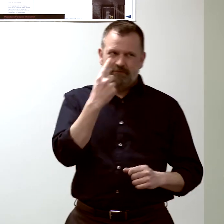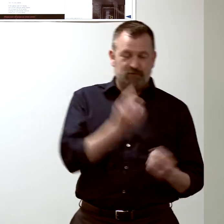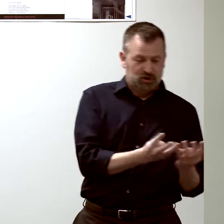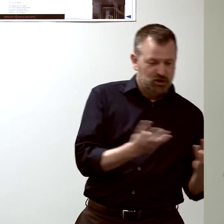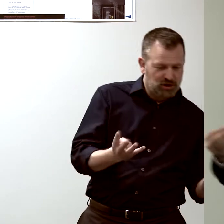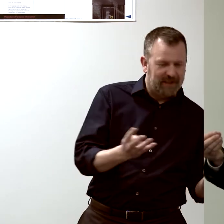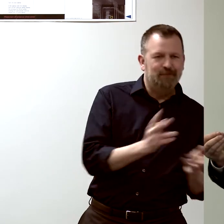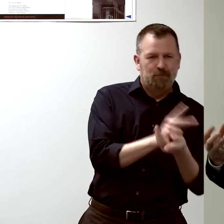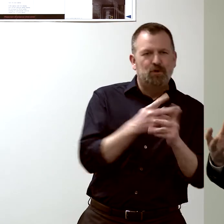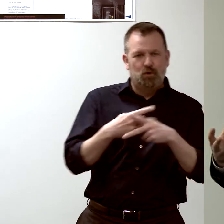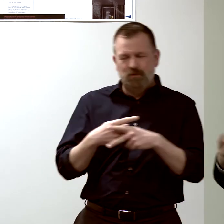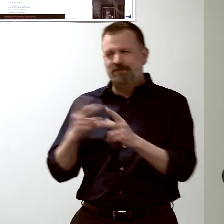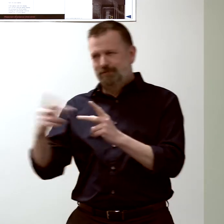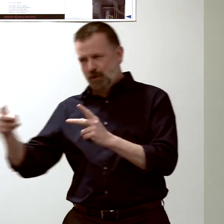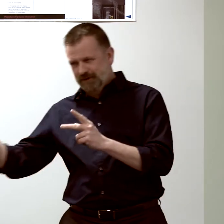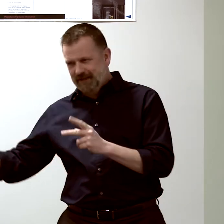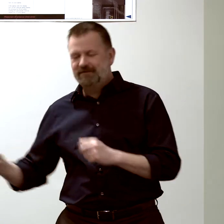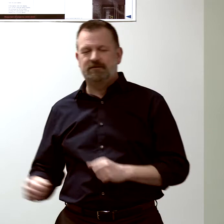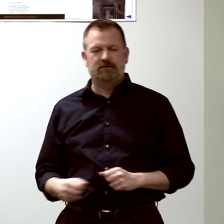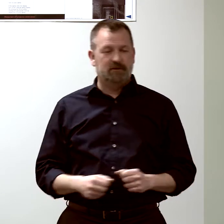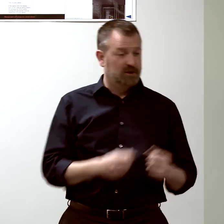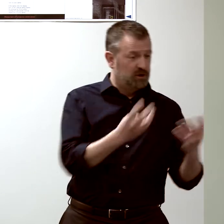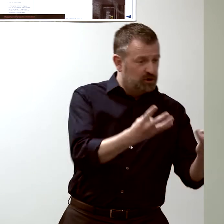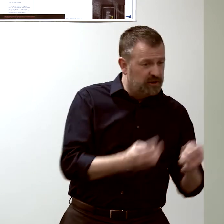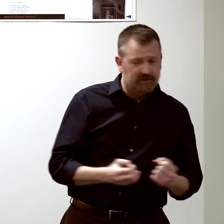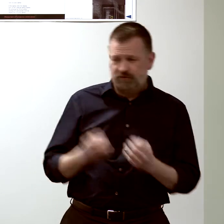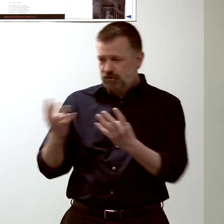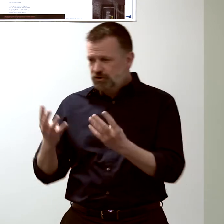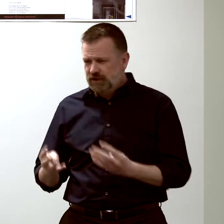what genes are known to interact with each other,